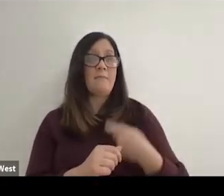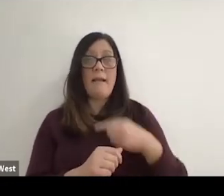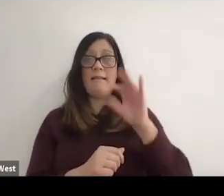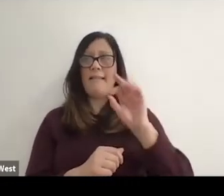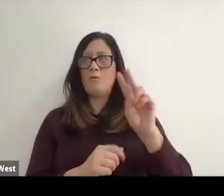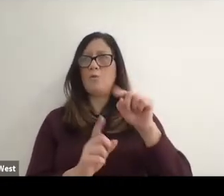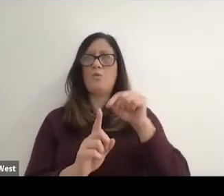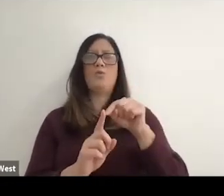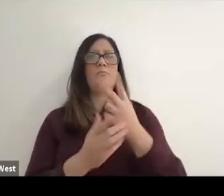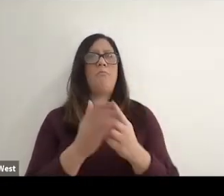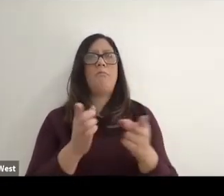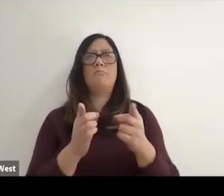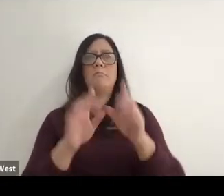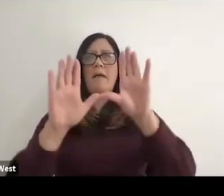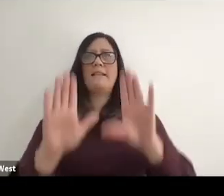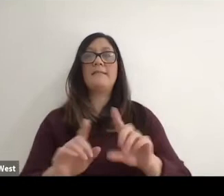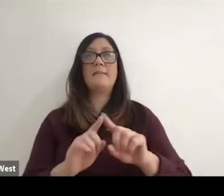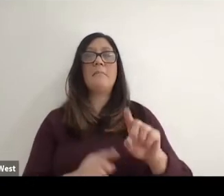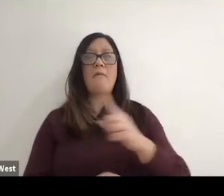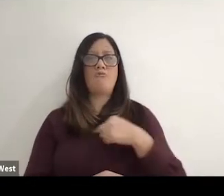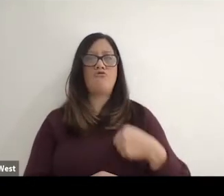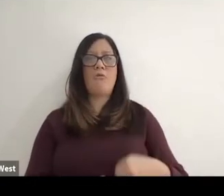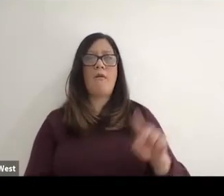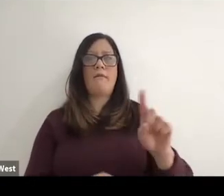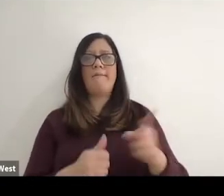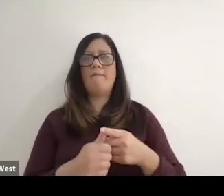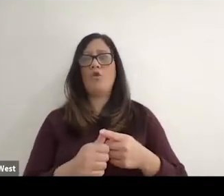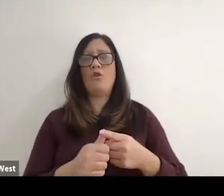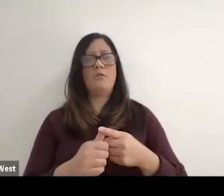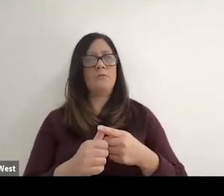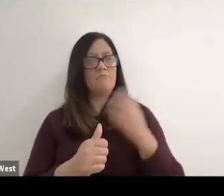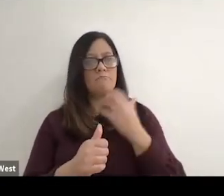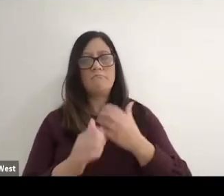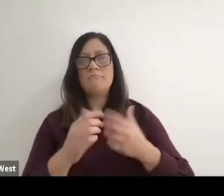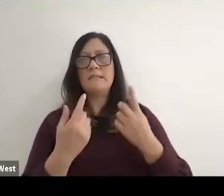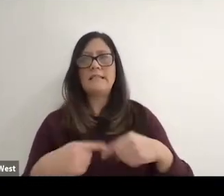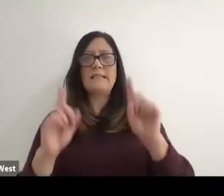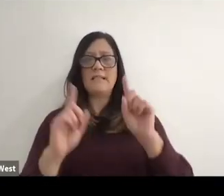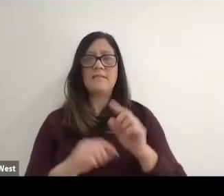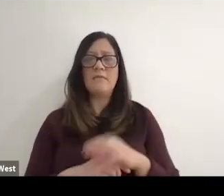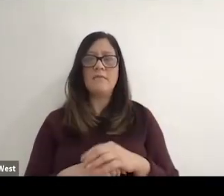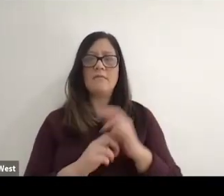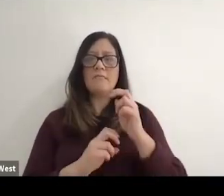and that showed the potential. But Beijing was the first highly successful games from a TV POV